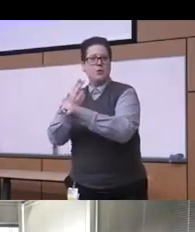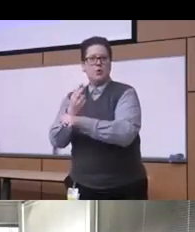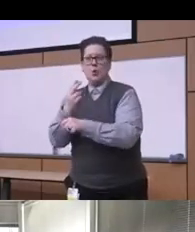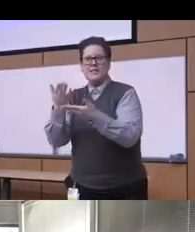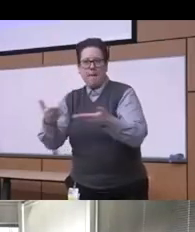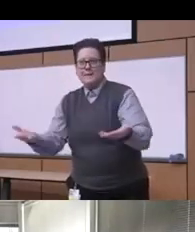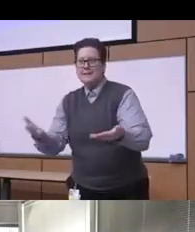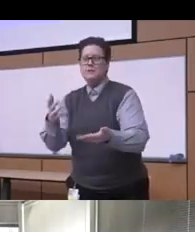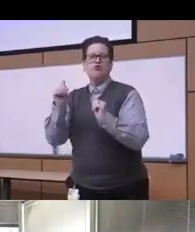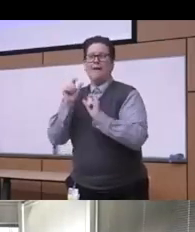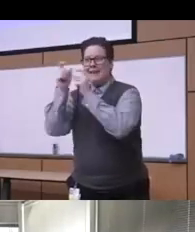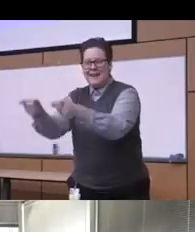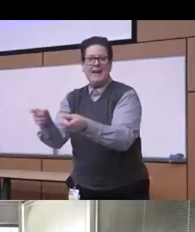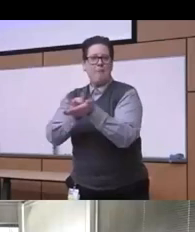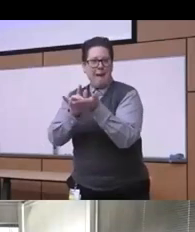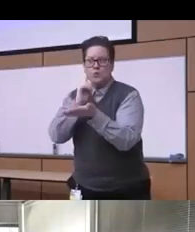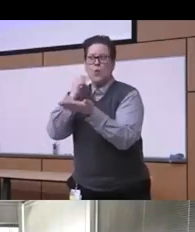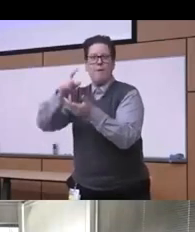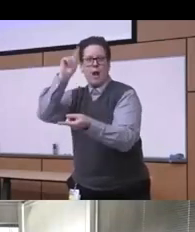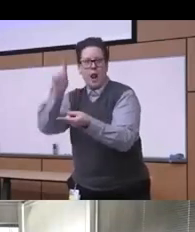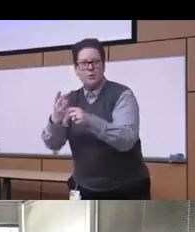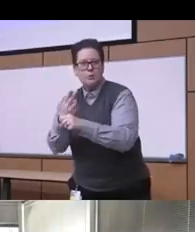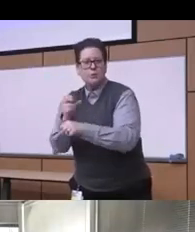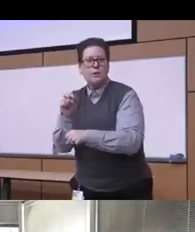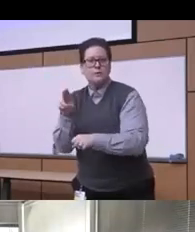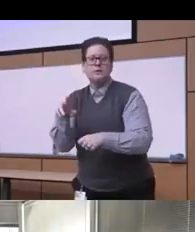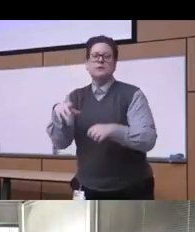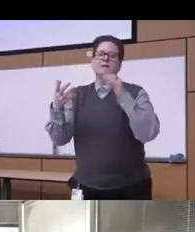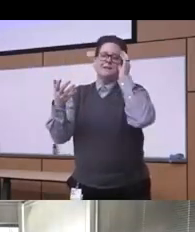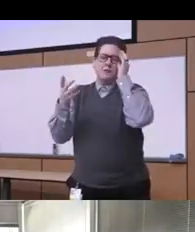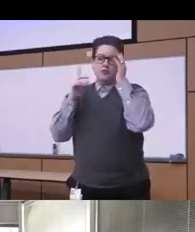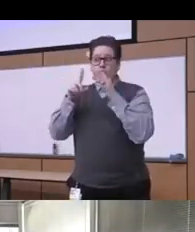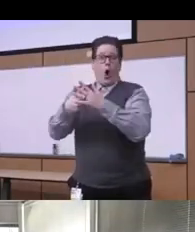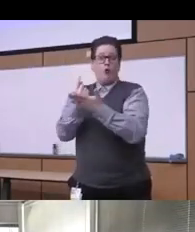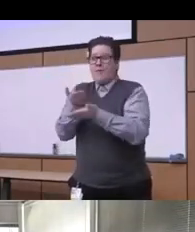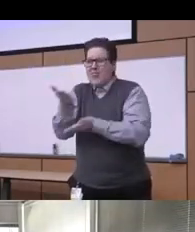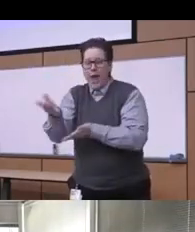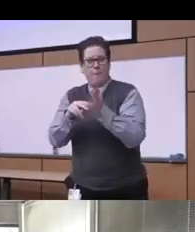Gap in the initiation of treatment so we need to do more of that work within the criminal